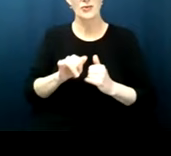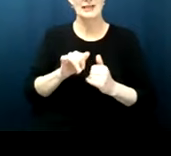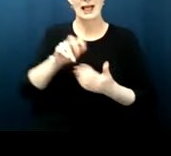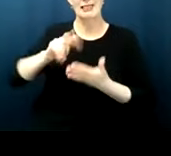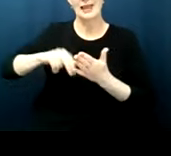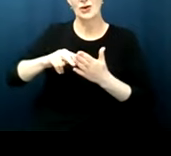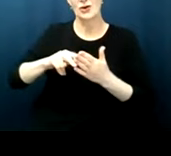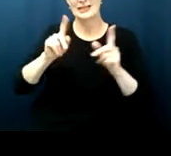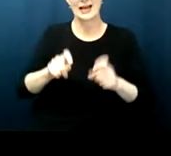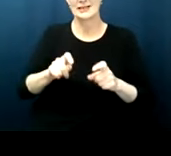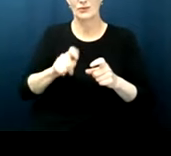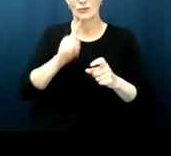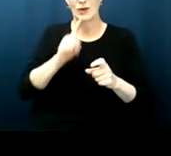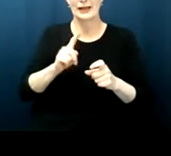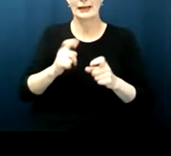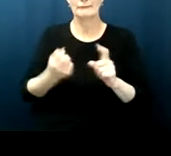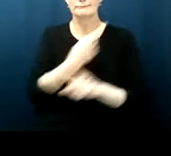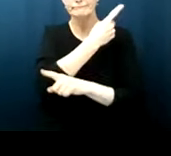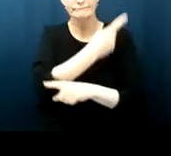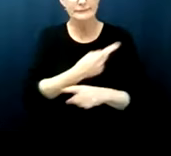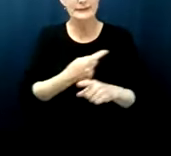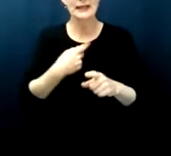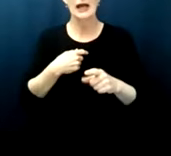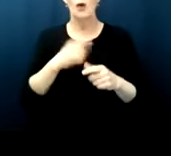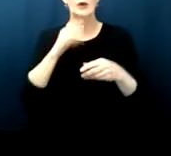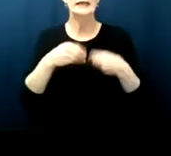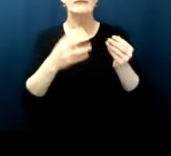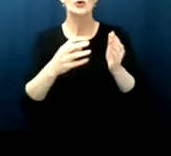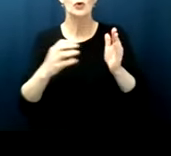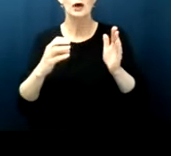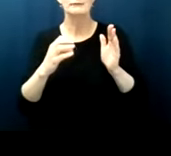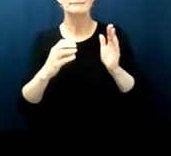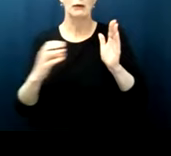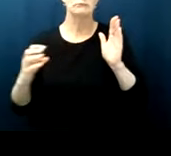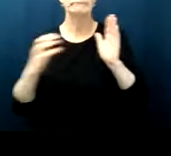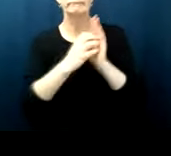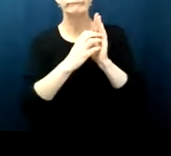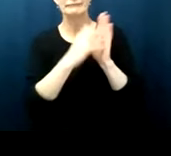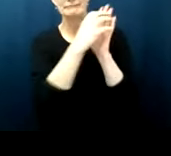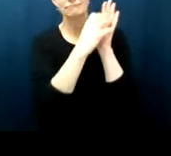they might ask you to interpret a lengthy provision of the state constitution about um